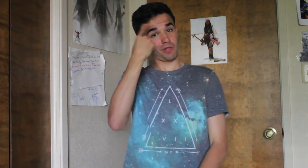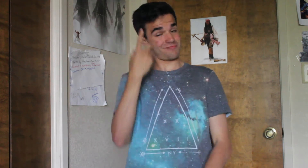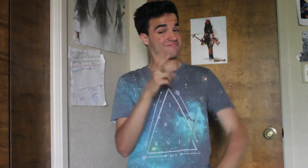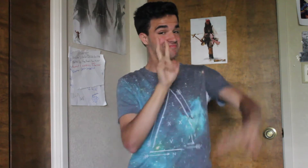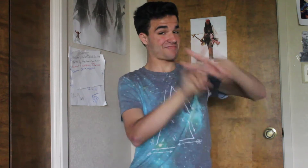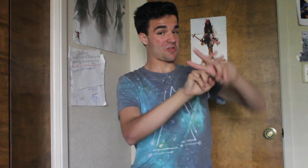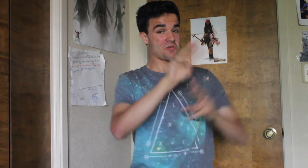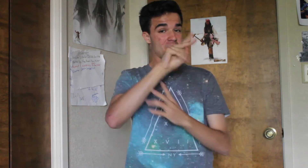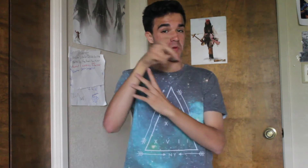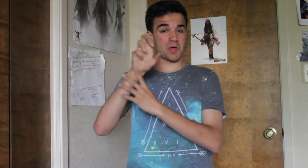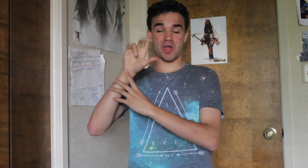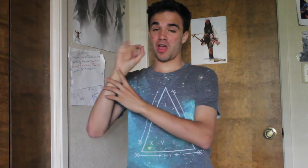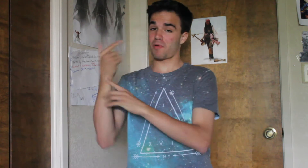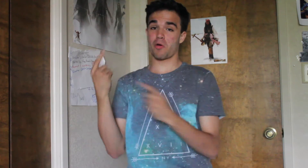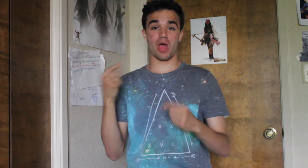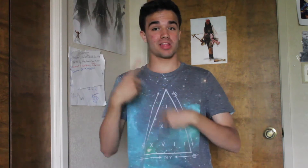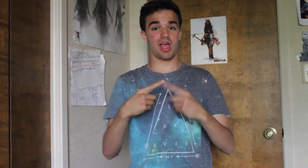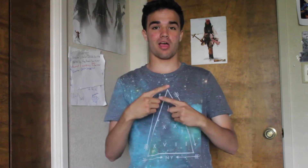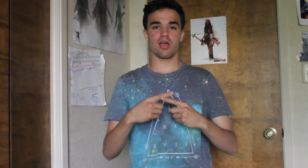I wonder idea my sign here